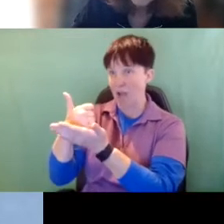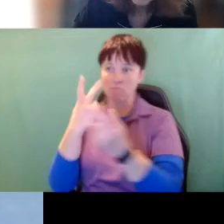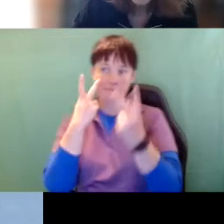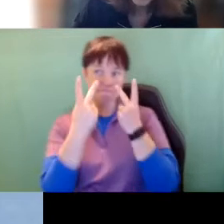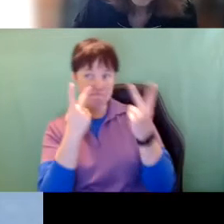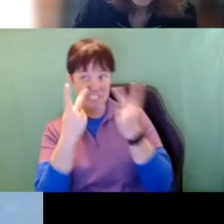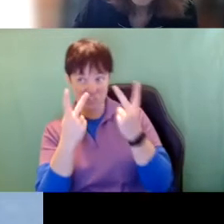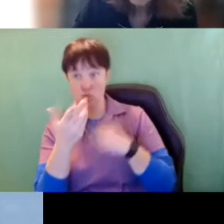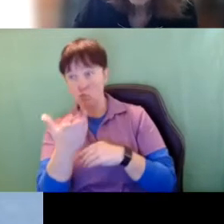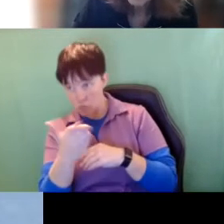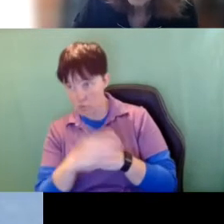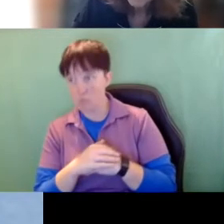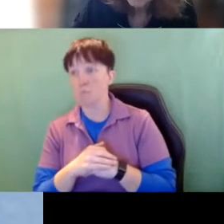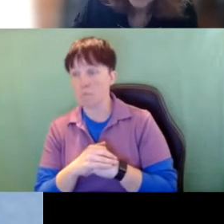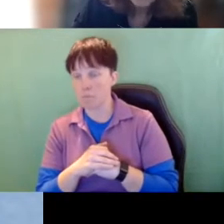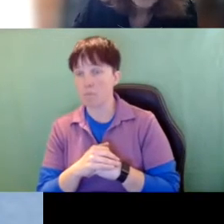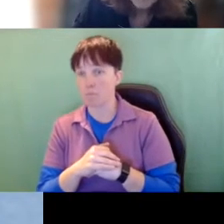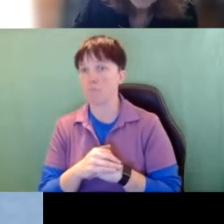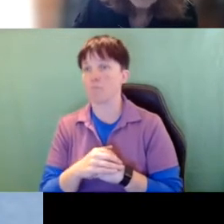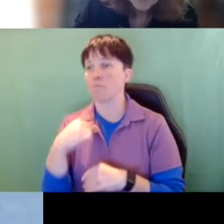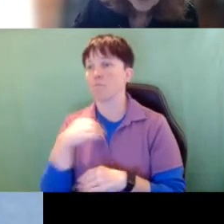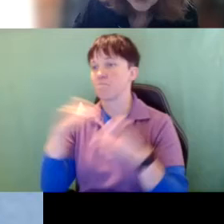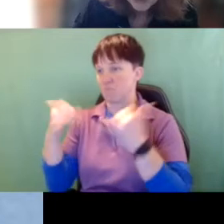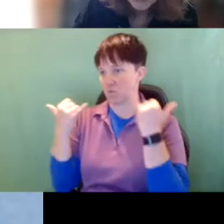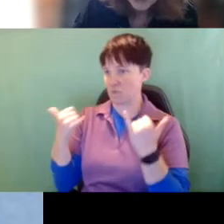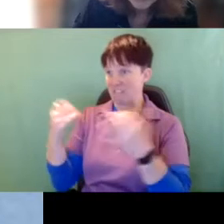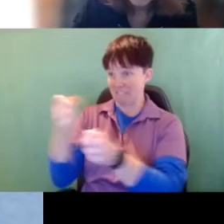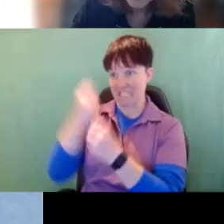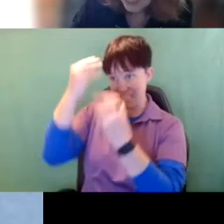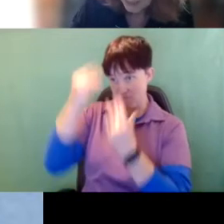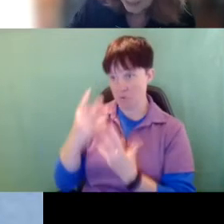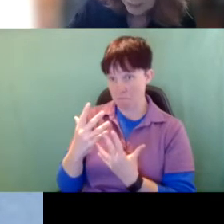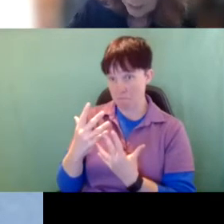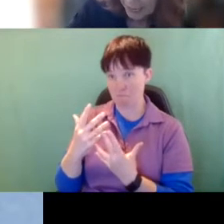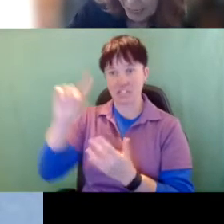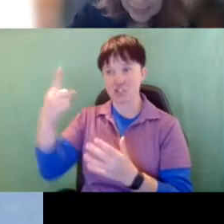This is what we're all doing right now, we're getting information. It just comes in, and